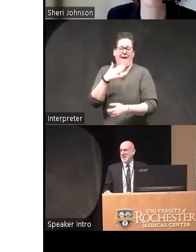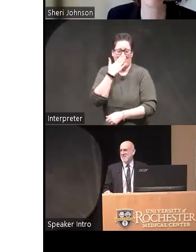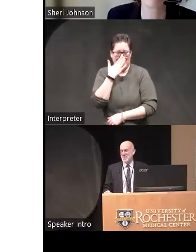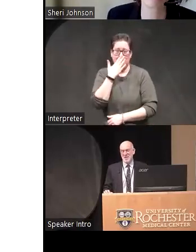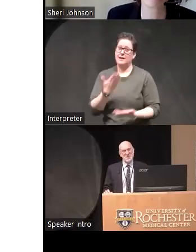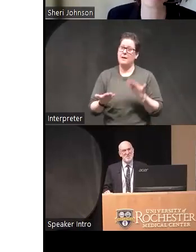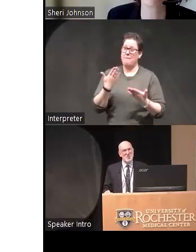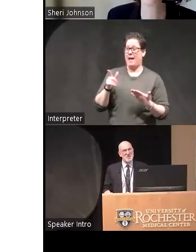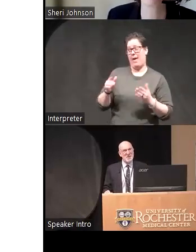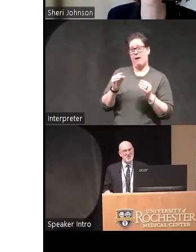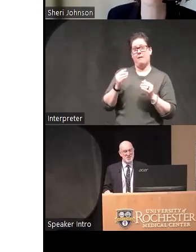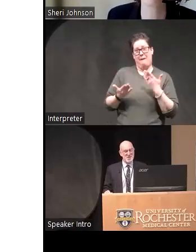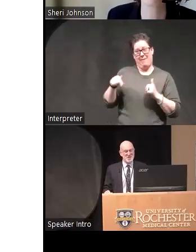maybe that's more important than what she does